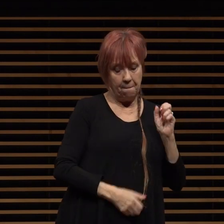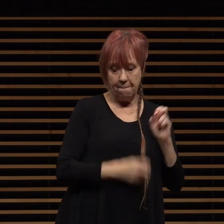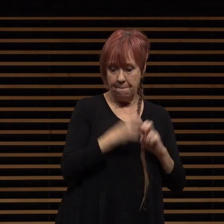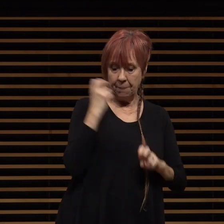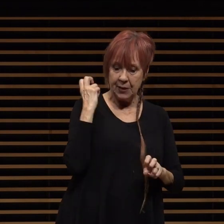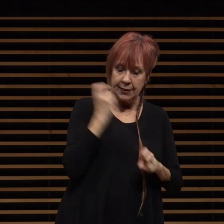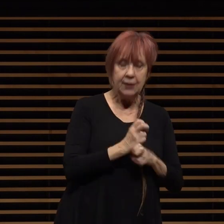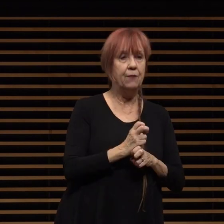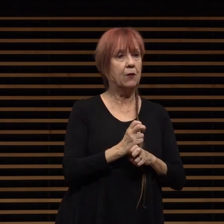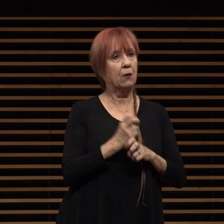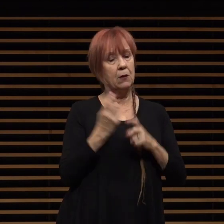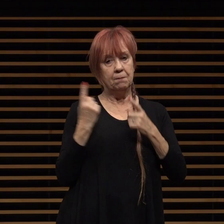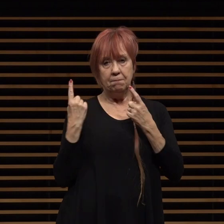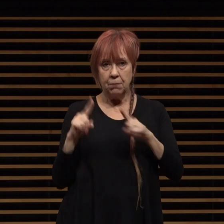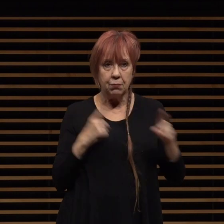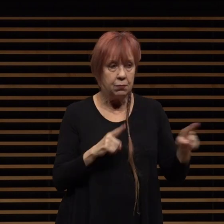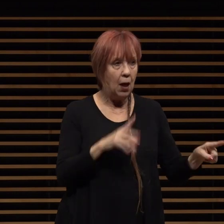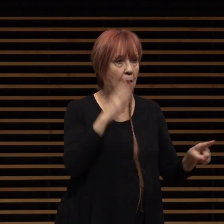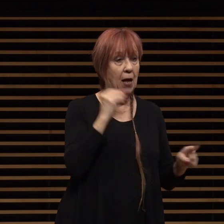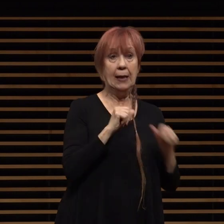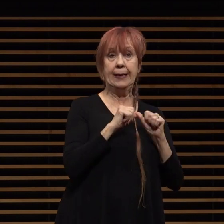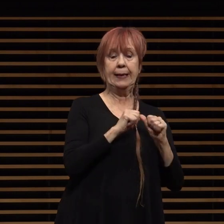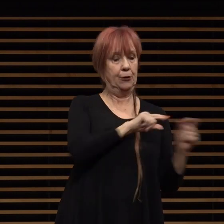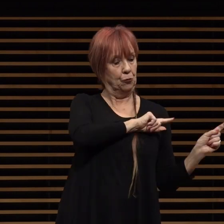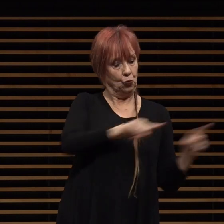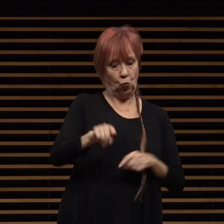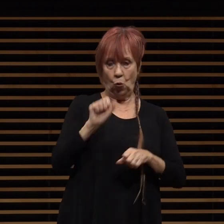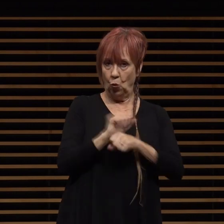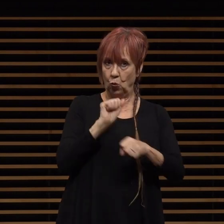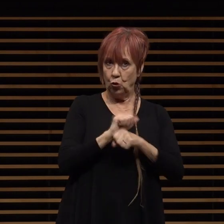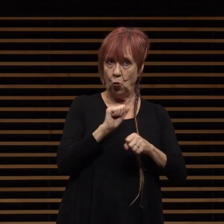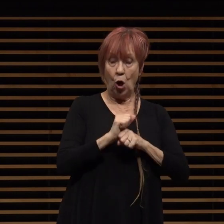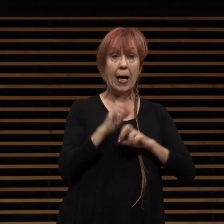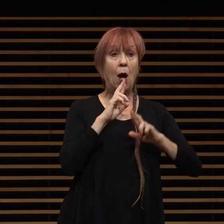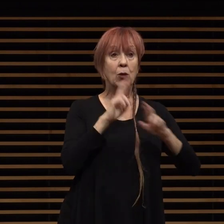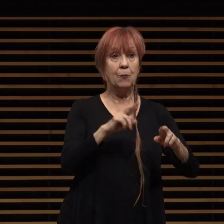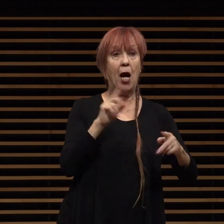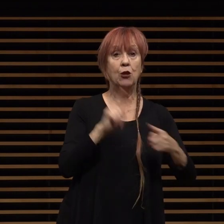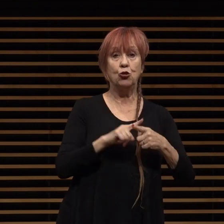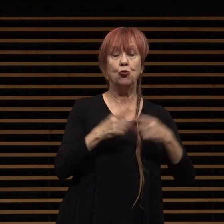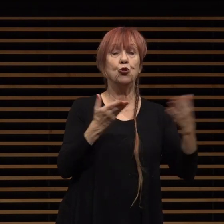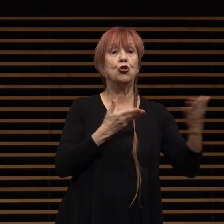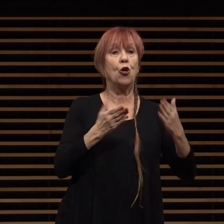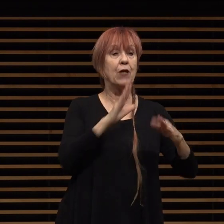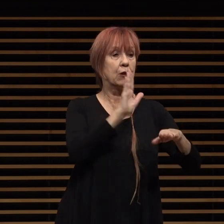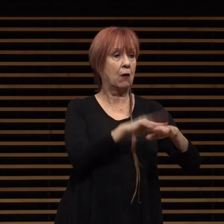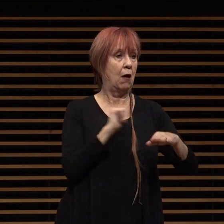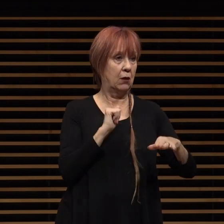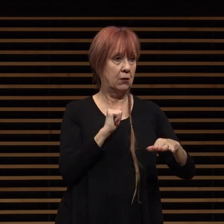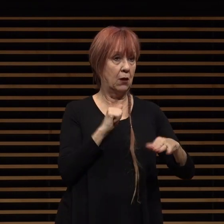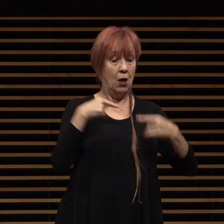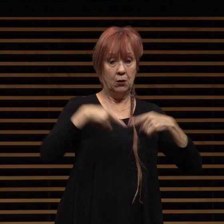of circumstances continued to report to work and respond to service calls